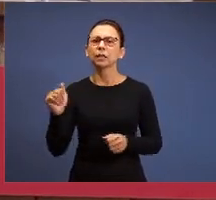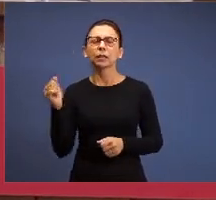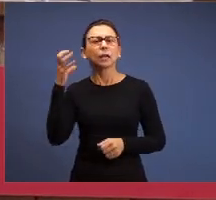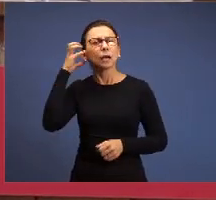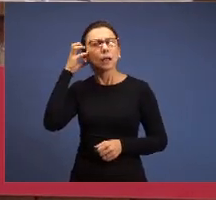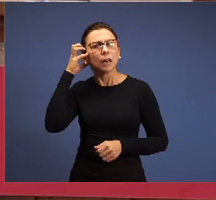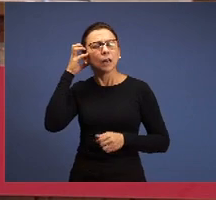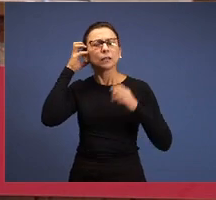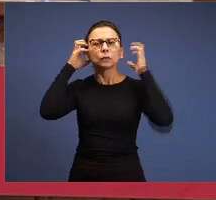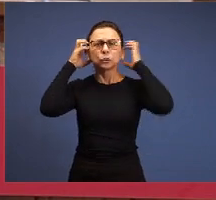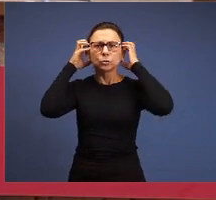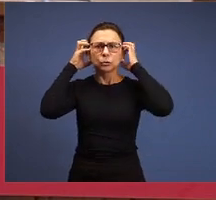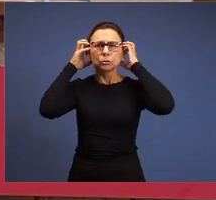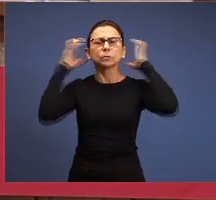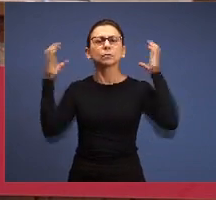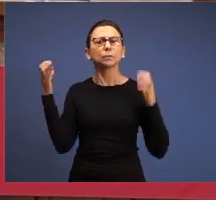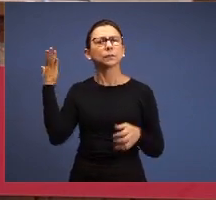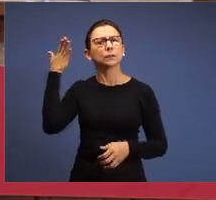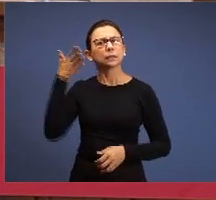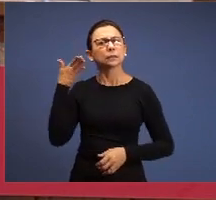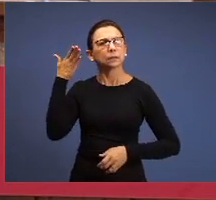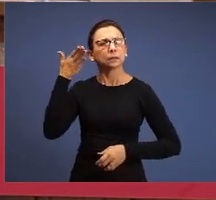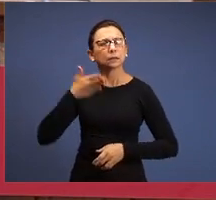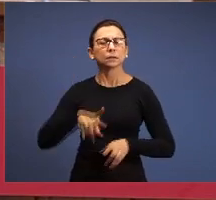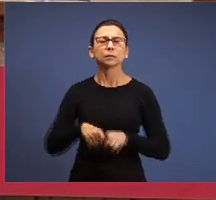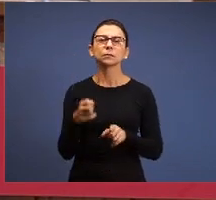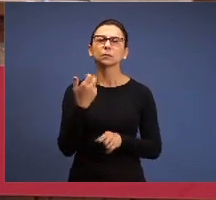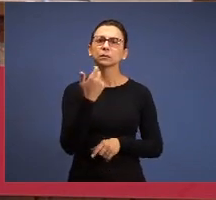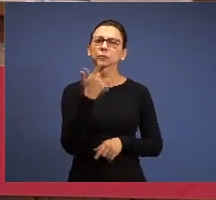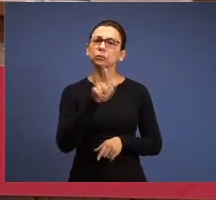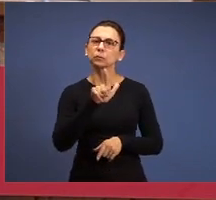the message; the other message, that is